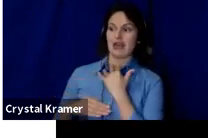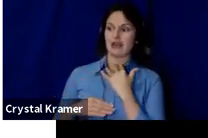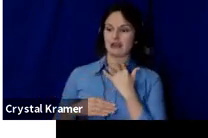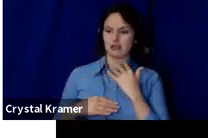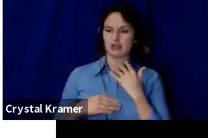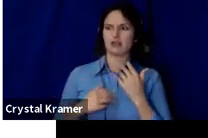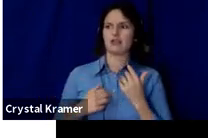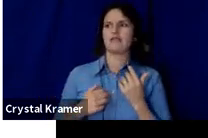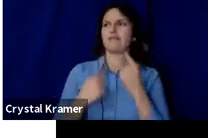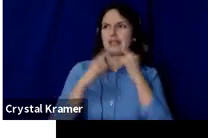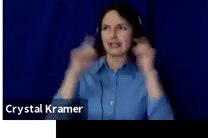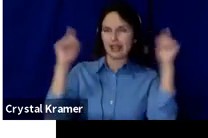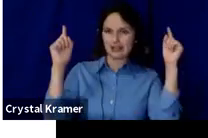a goal and on budgeting.